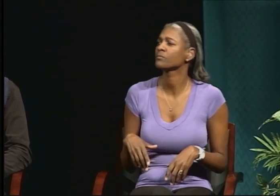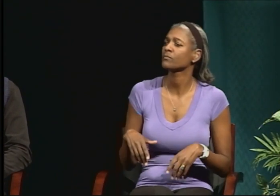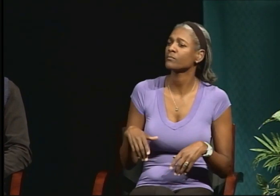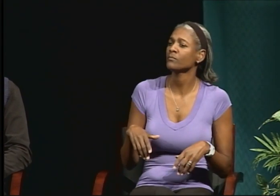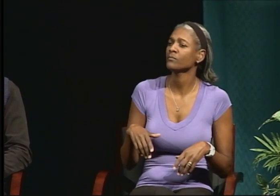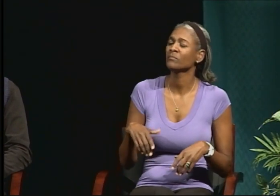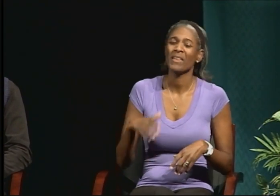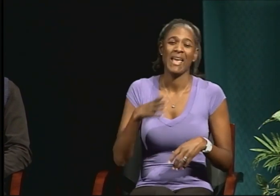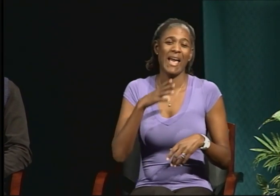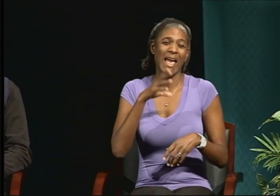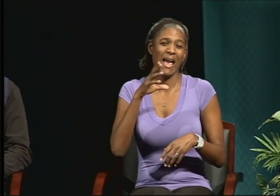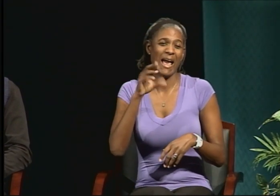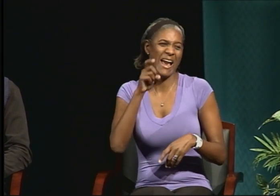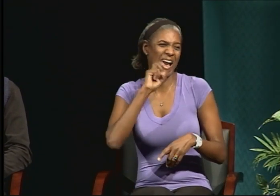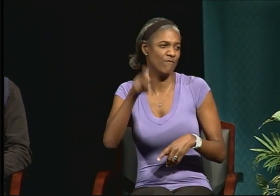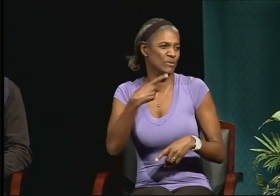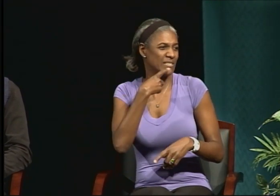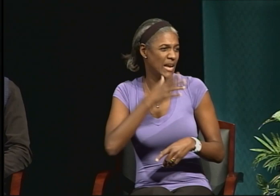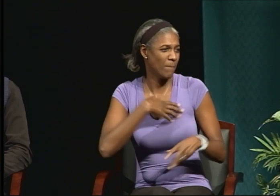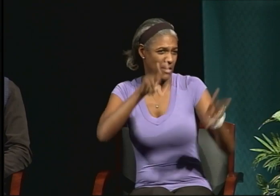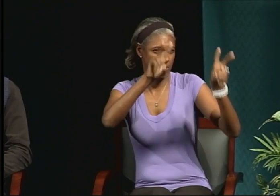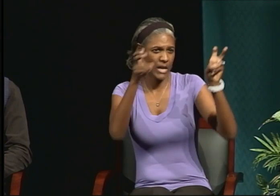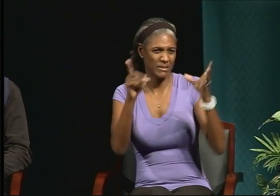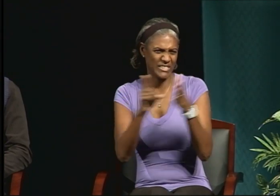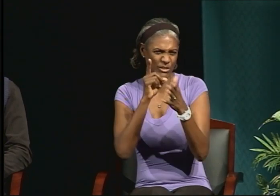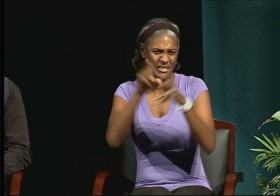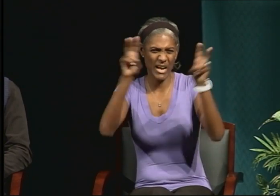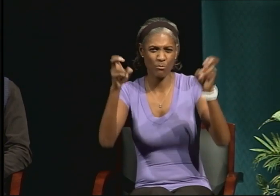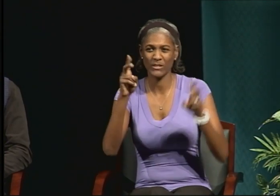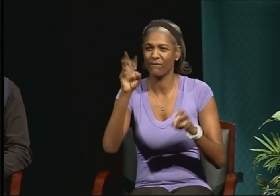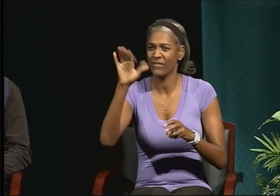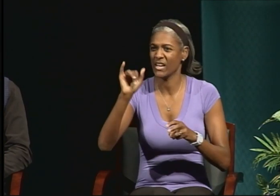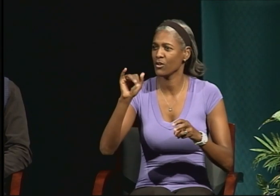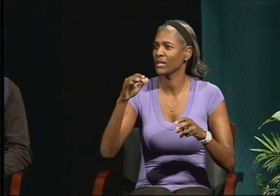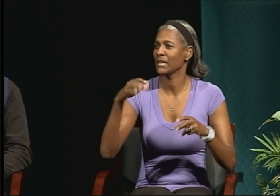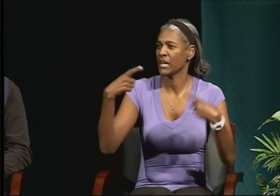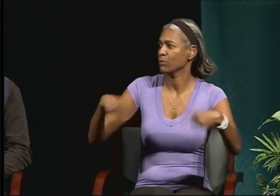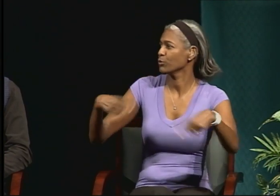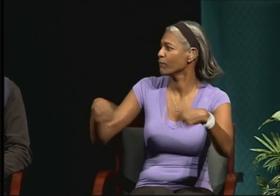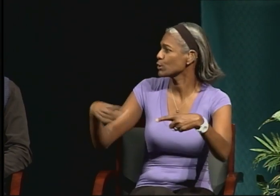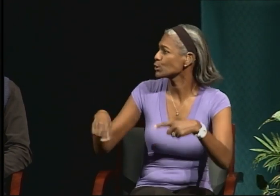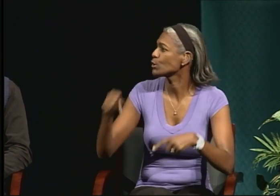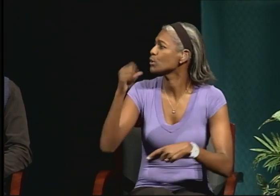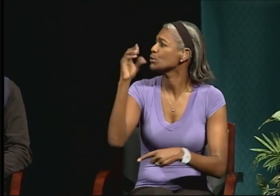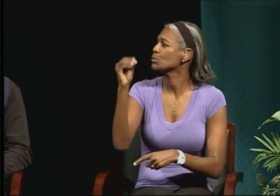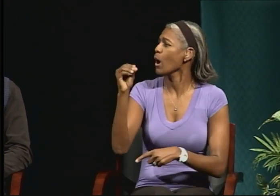My dissertation topic was a little bit controversial.